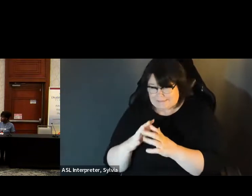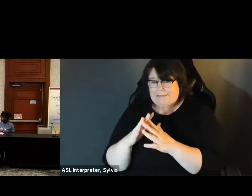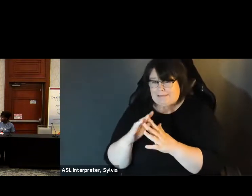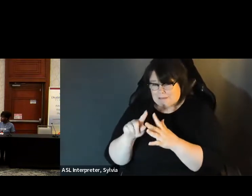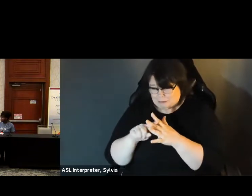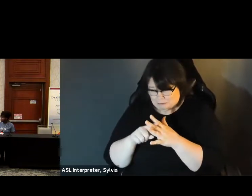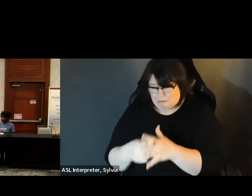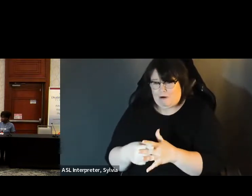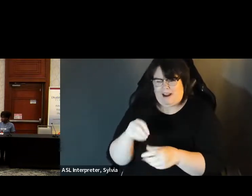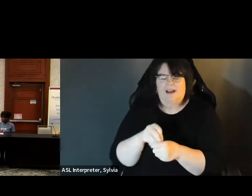I was able to use that to vote completely, independently and secretly or privately, which is something that was not being done before.